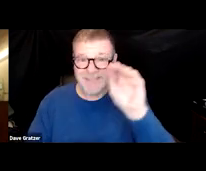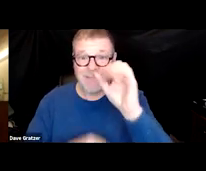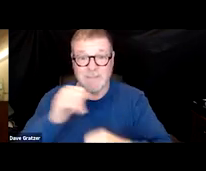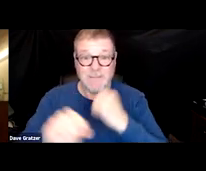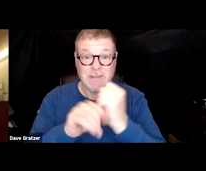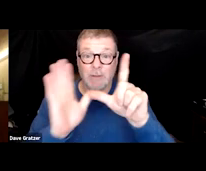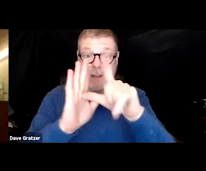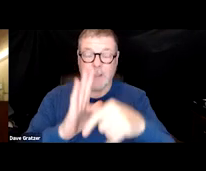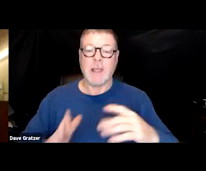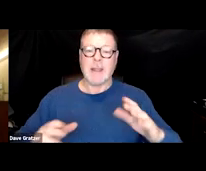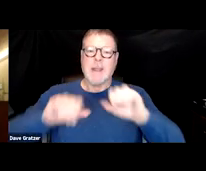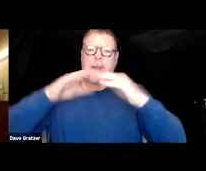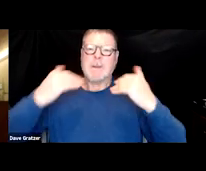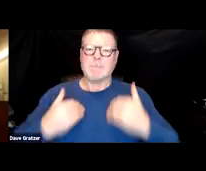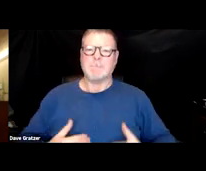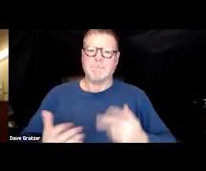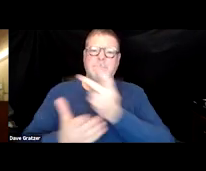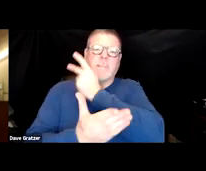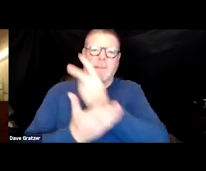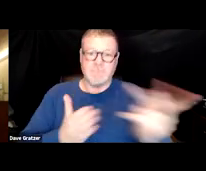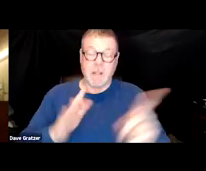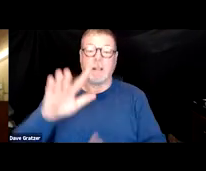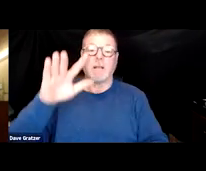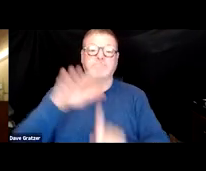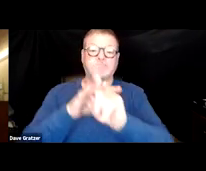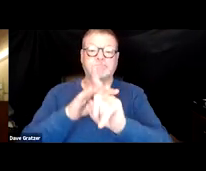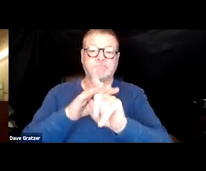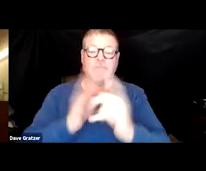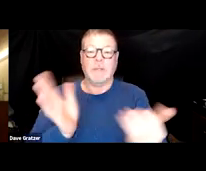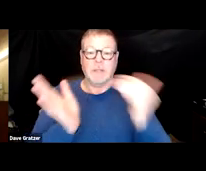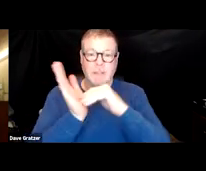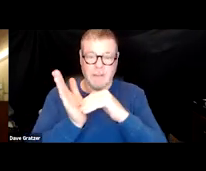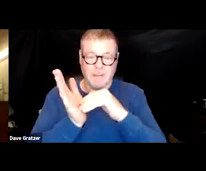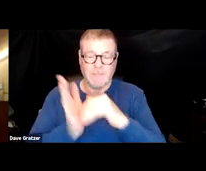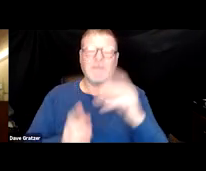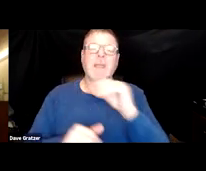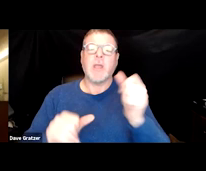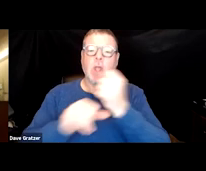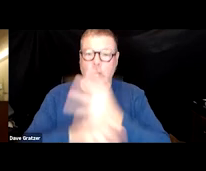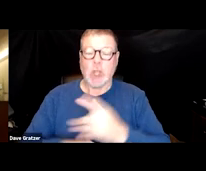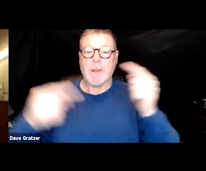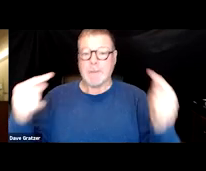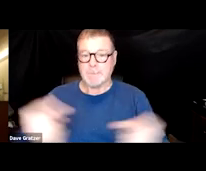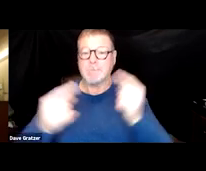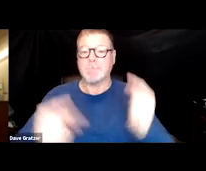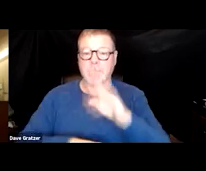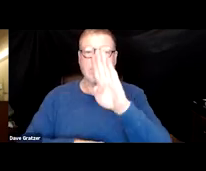the immune system fails and this virus reactivates and can cause a painful, blistery rash.